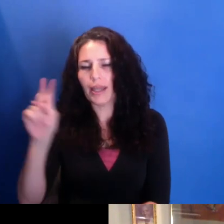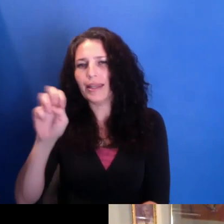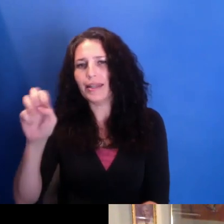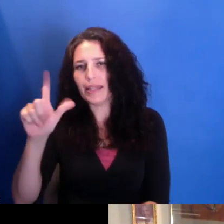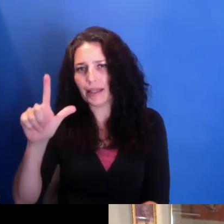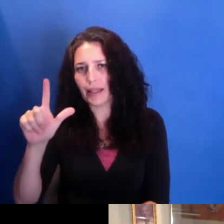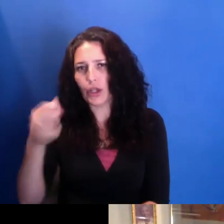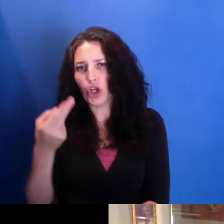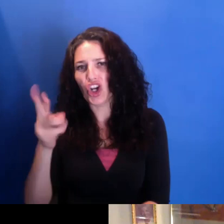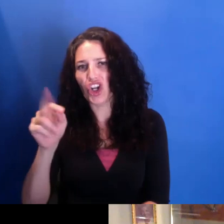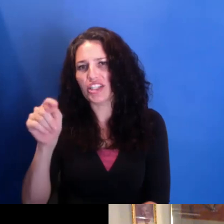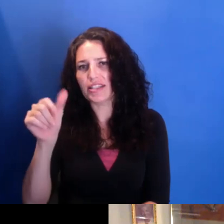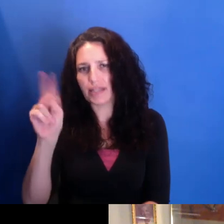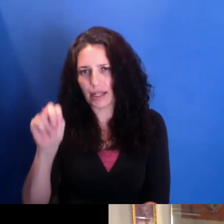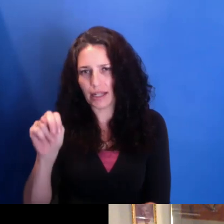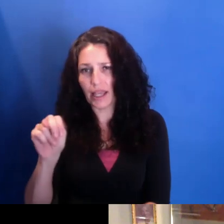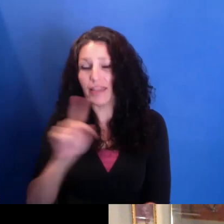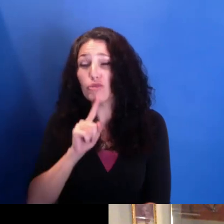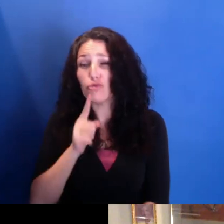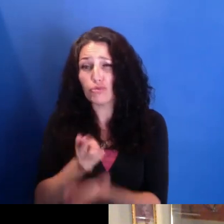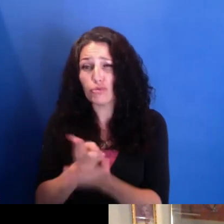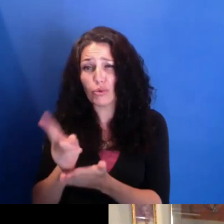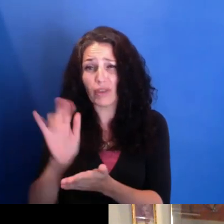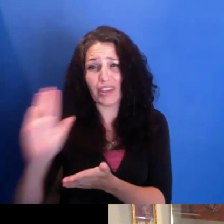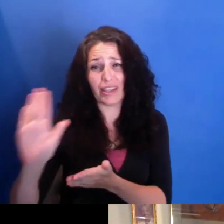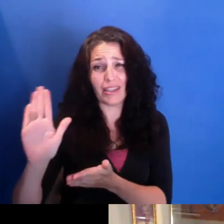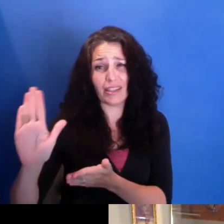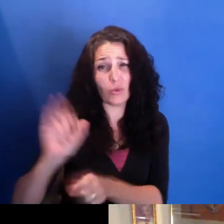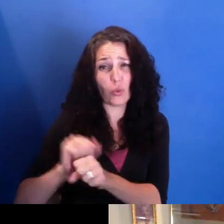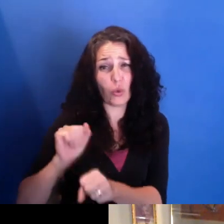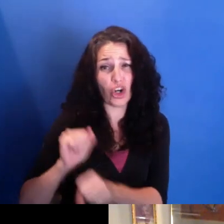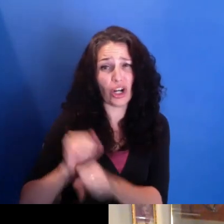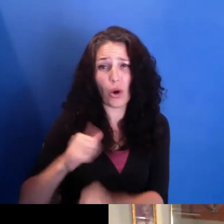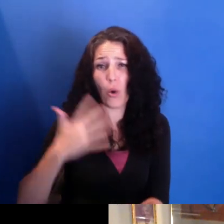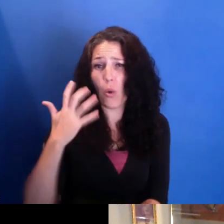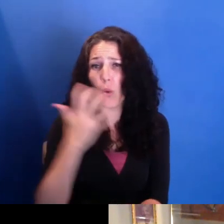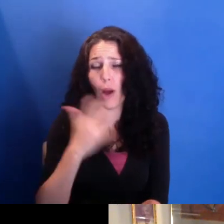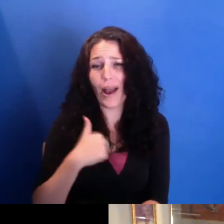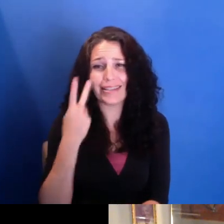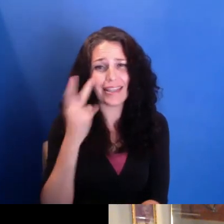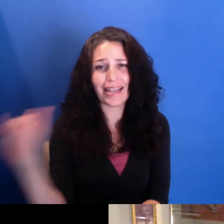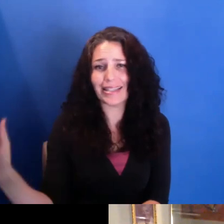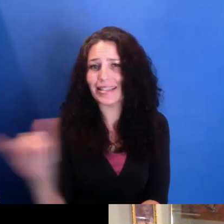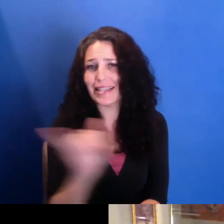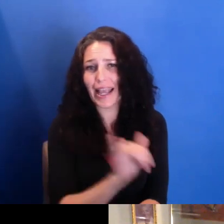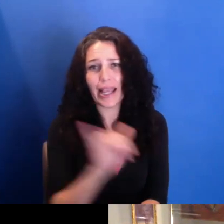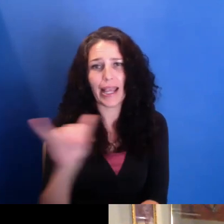Neale Hurston's work, I see that same truth reflected in Julie